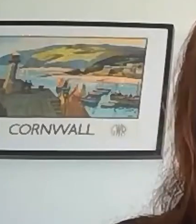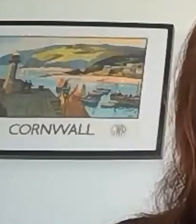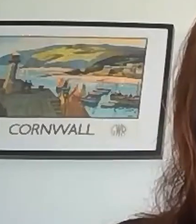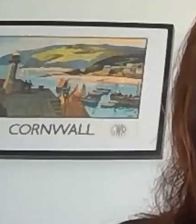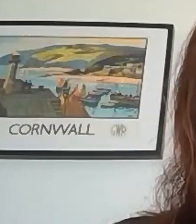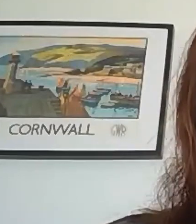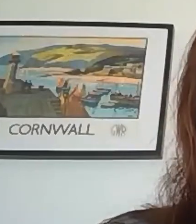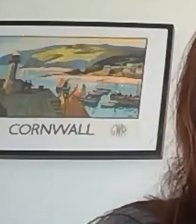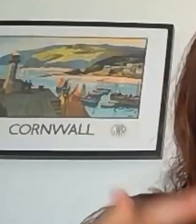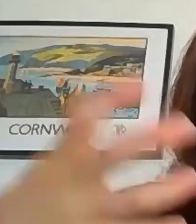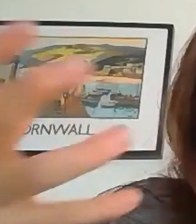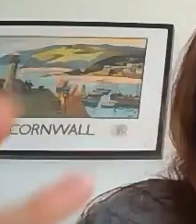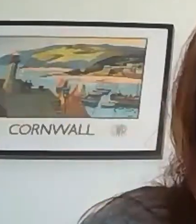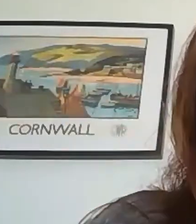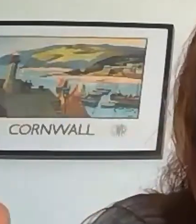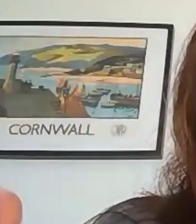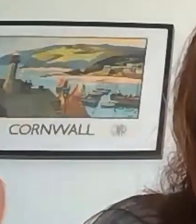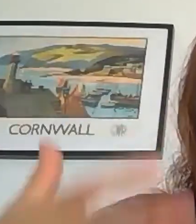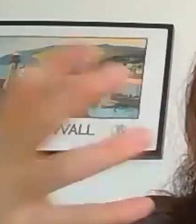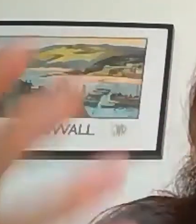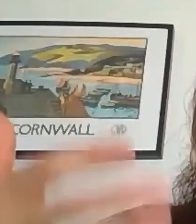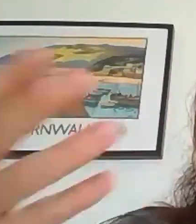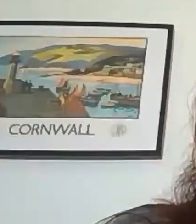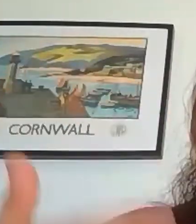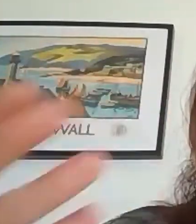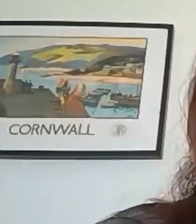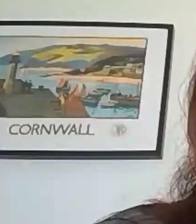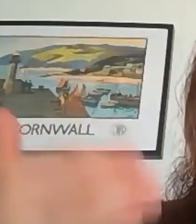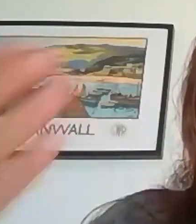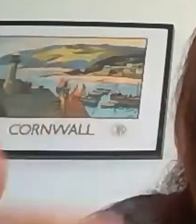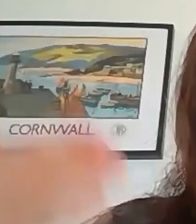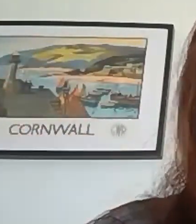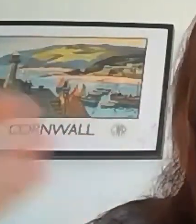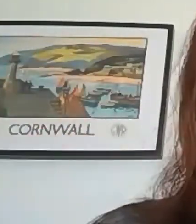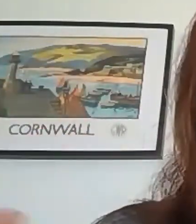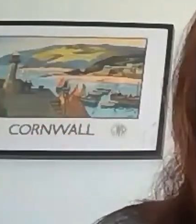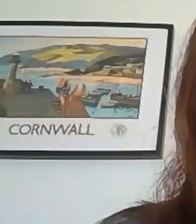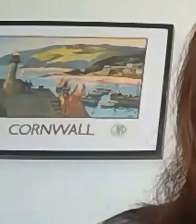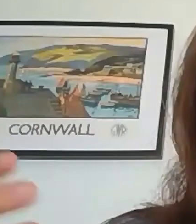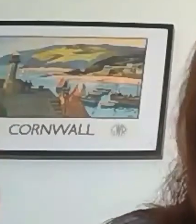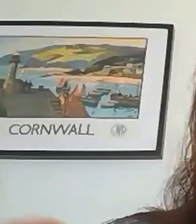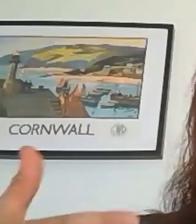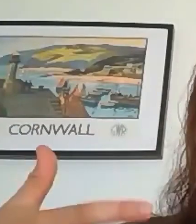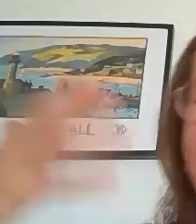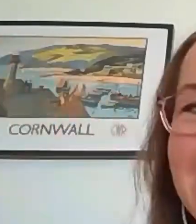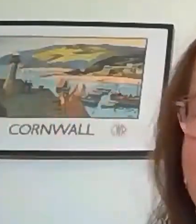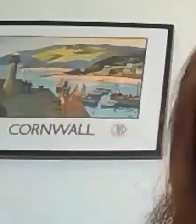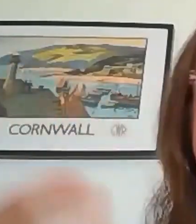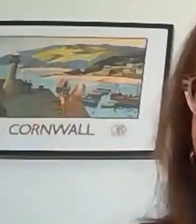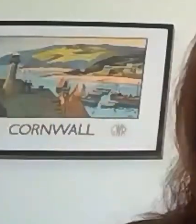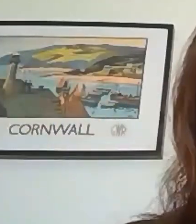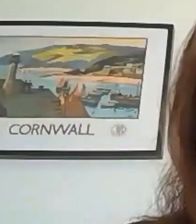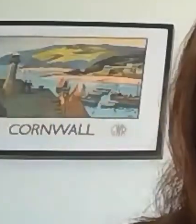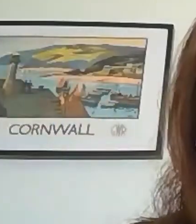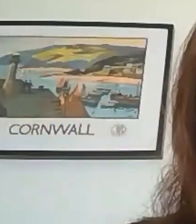of trying to design a new way of being, but actually what it is you want to do is you want to test out a new way of being